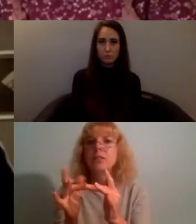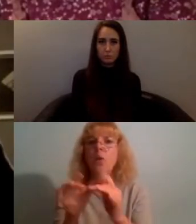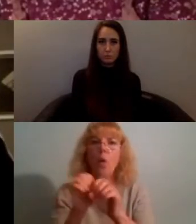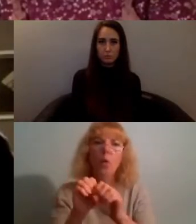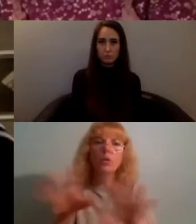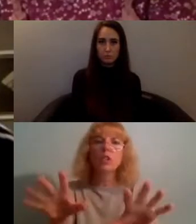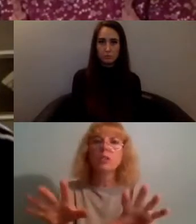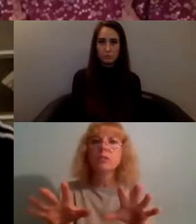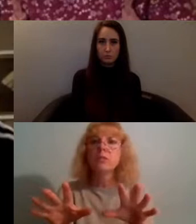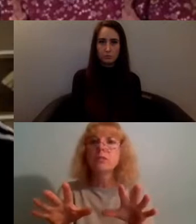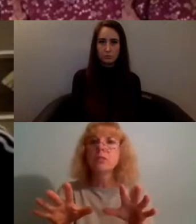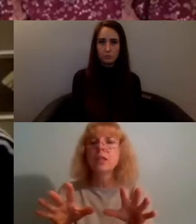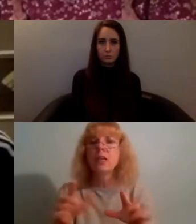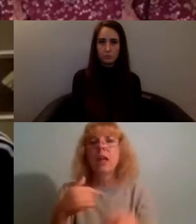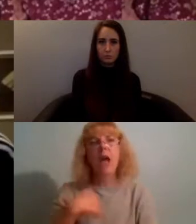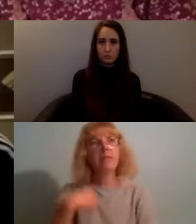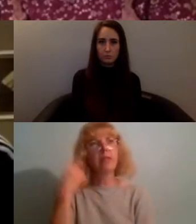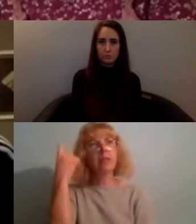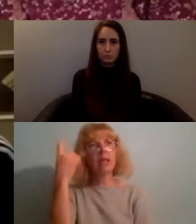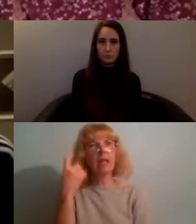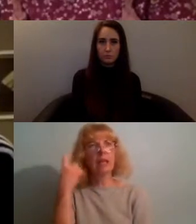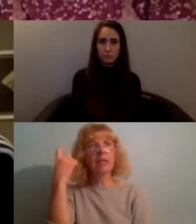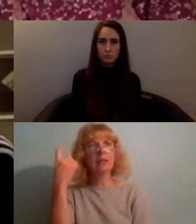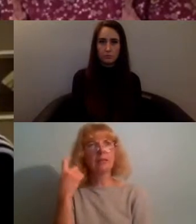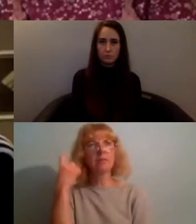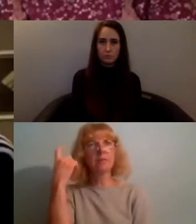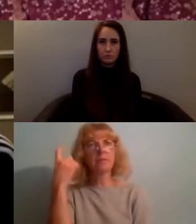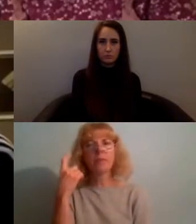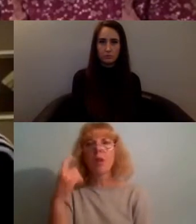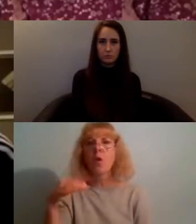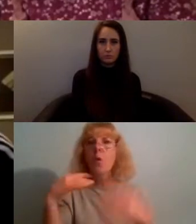yeah it's just got me thinking and I think it's just a really amazing approach that she's taken